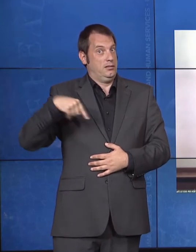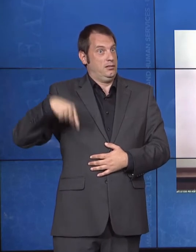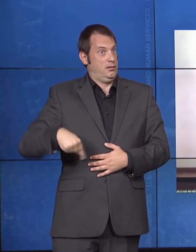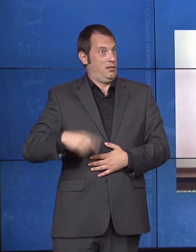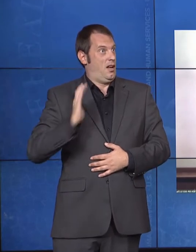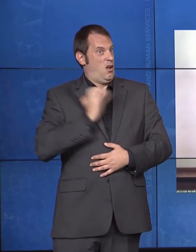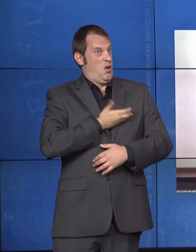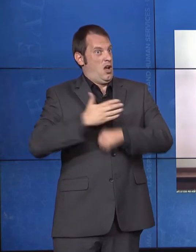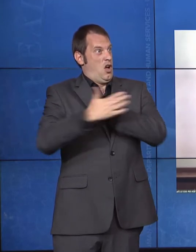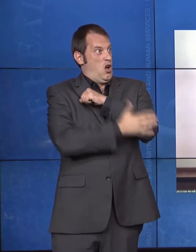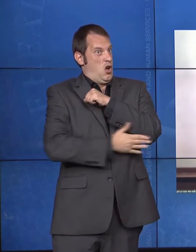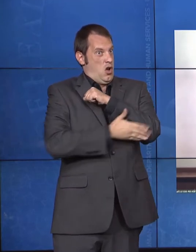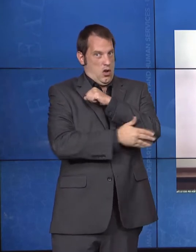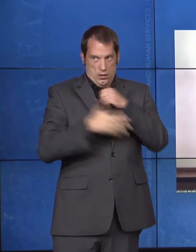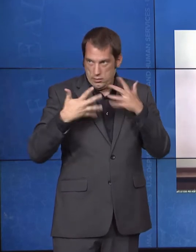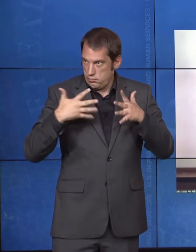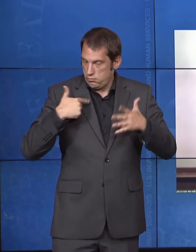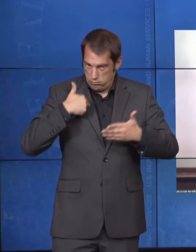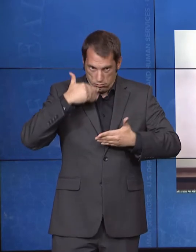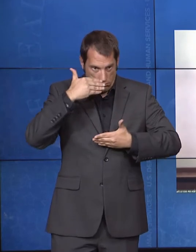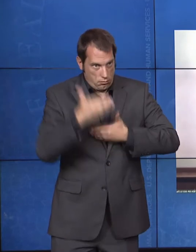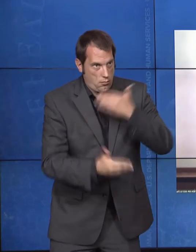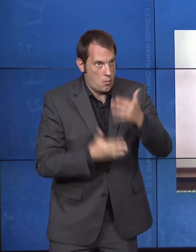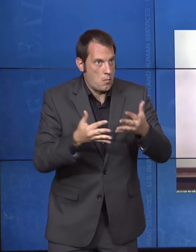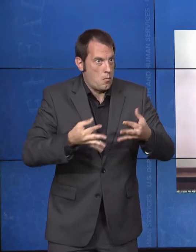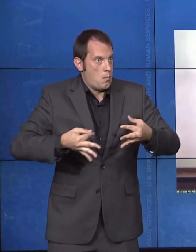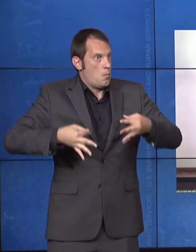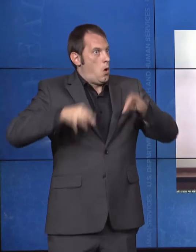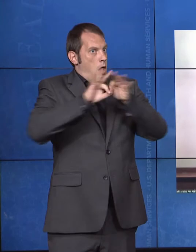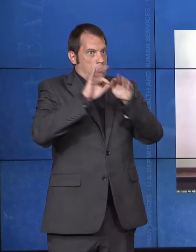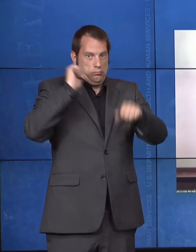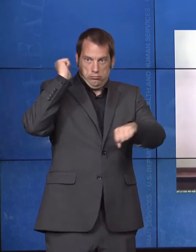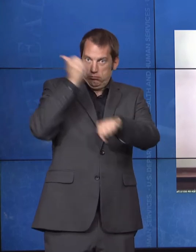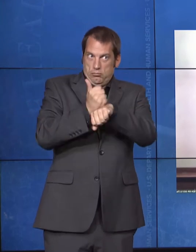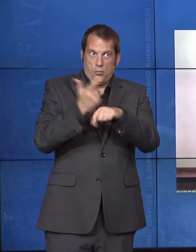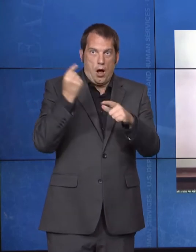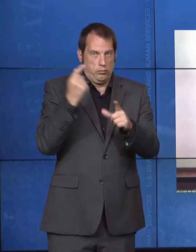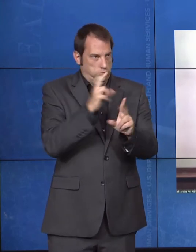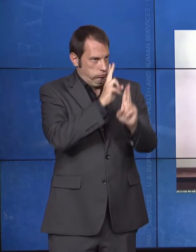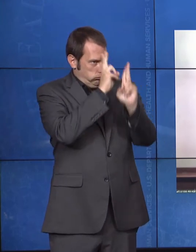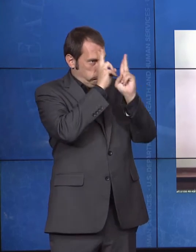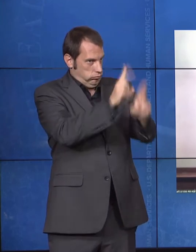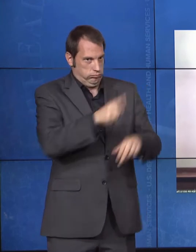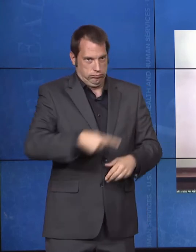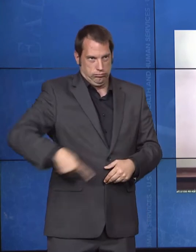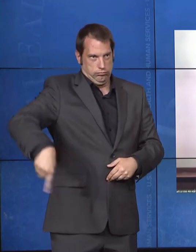the rights of people with disabilities when President George H. W. Bush signed the ADA